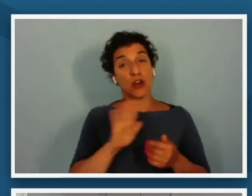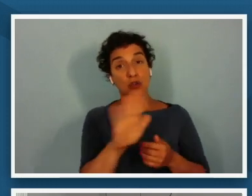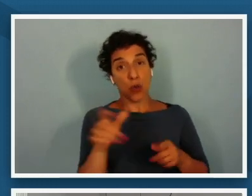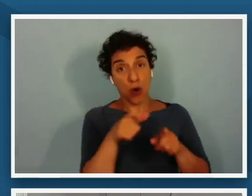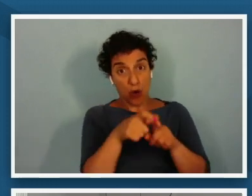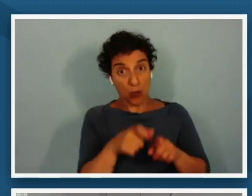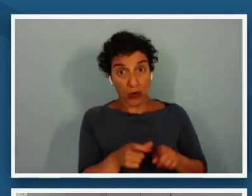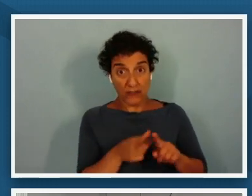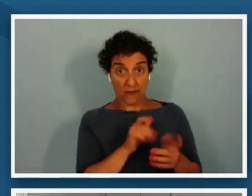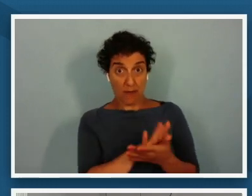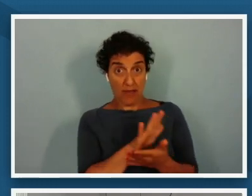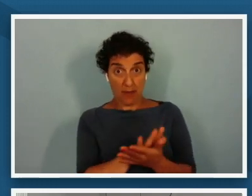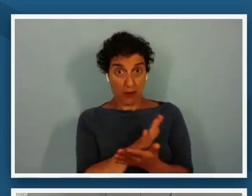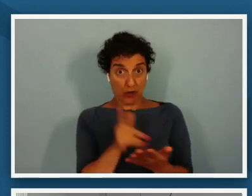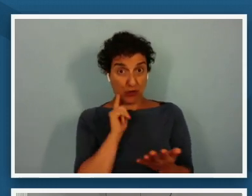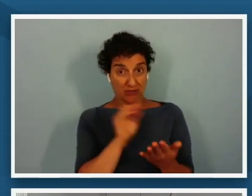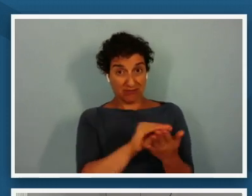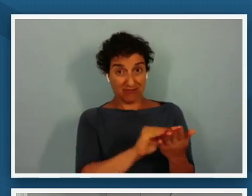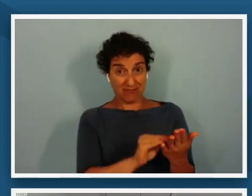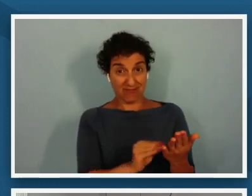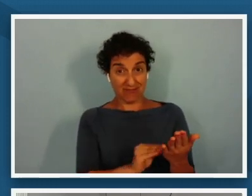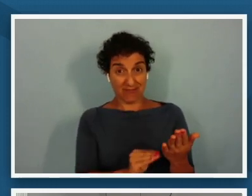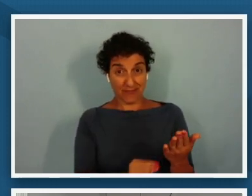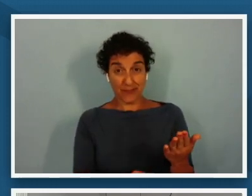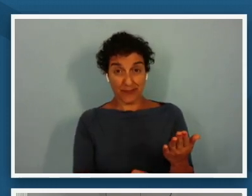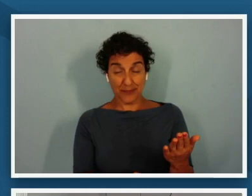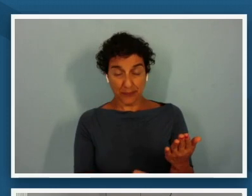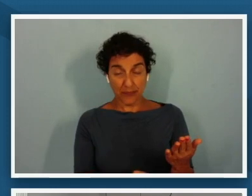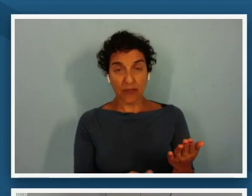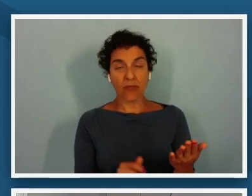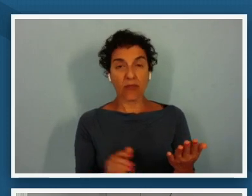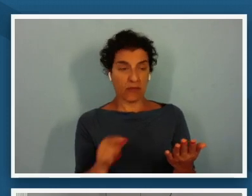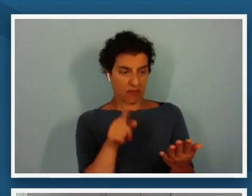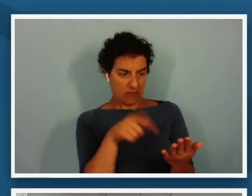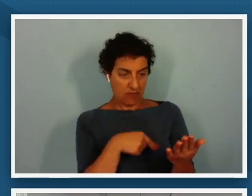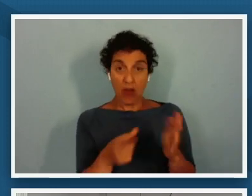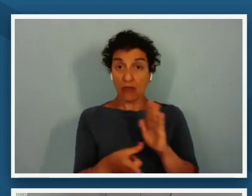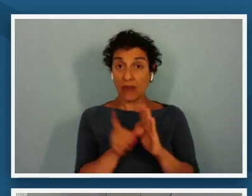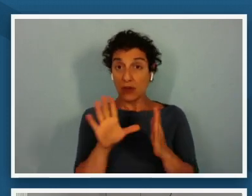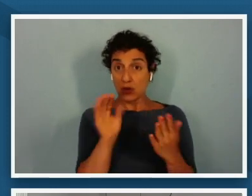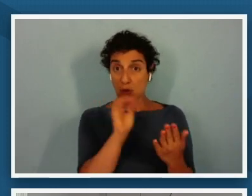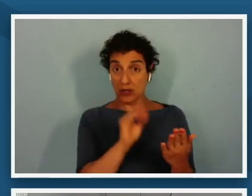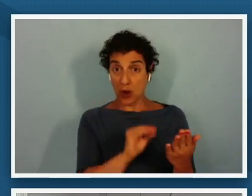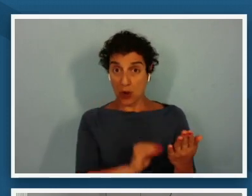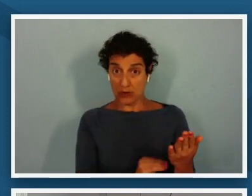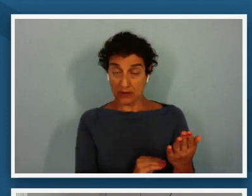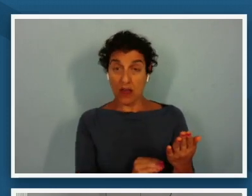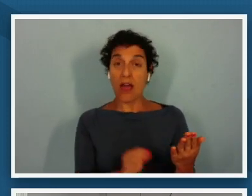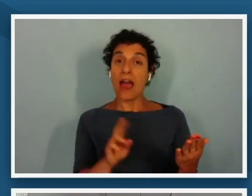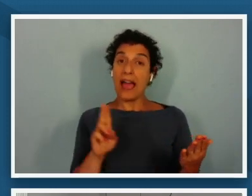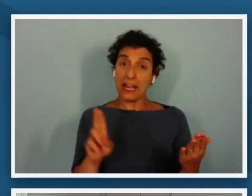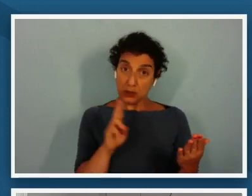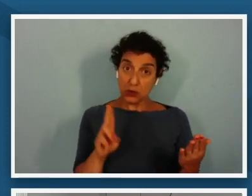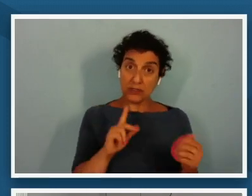on which you've taken all of your notes um reviewing your notes and then using